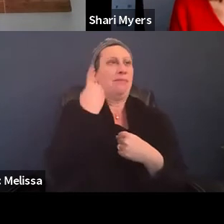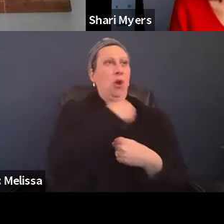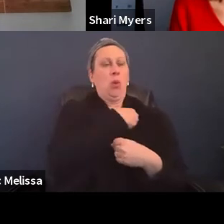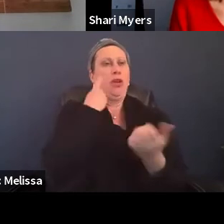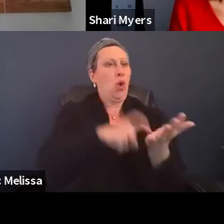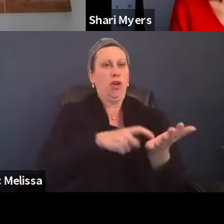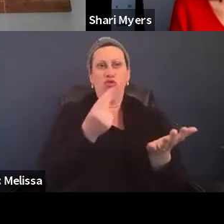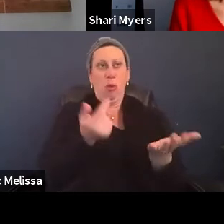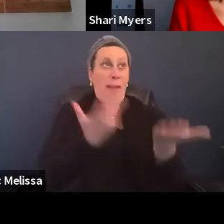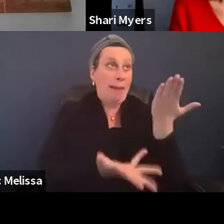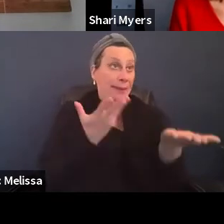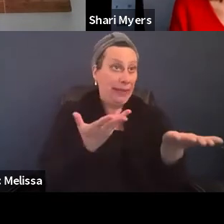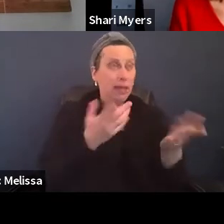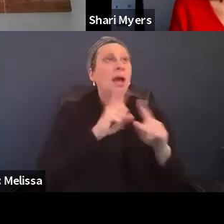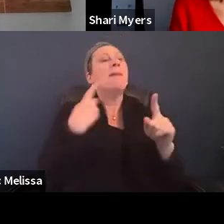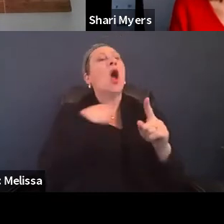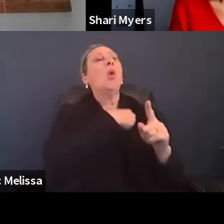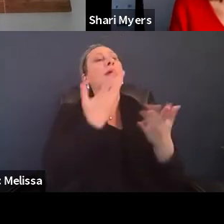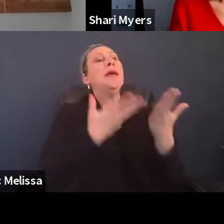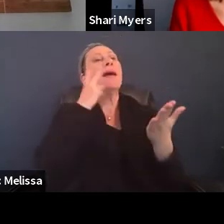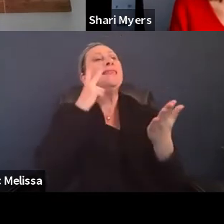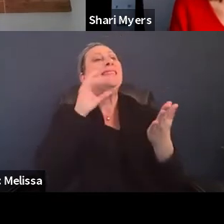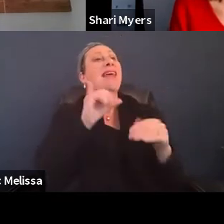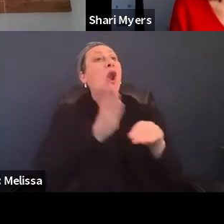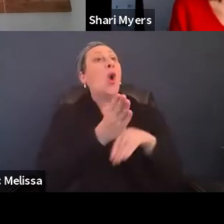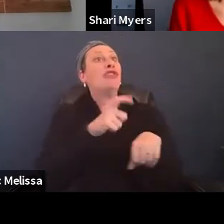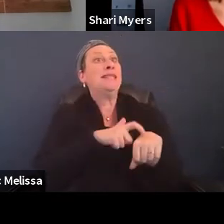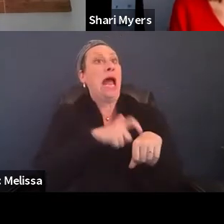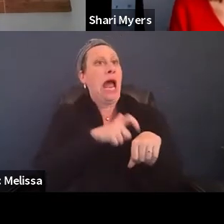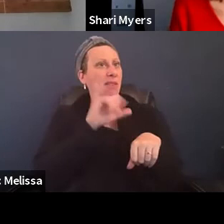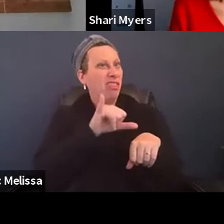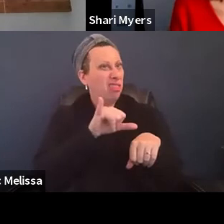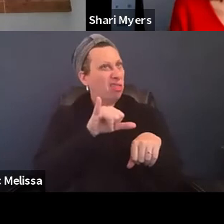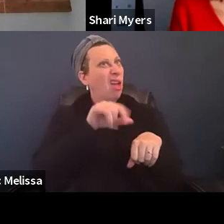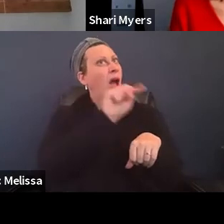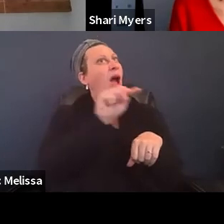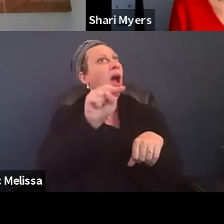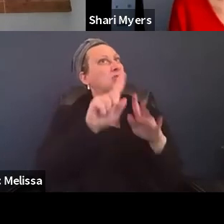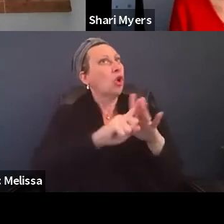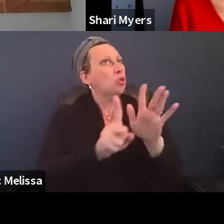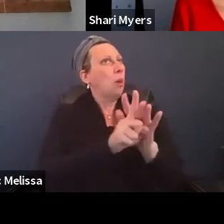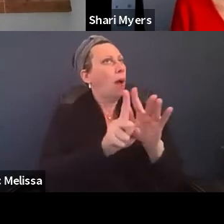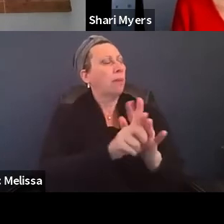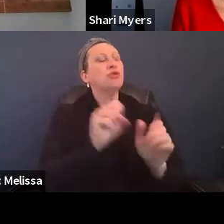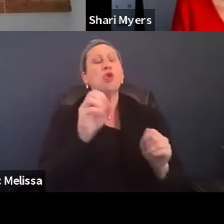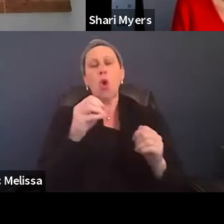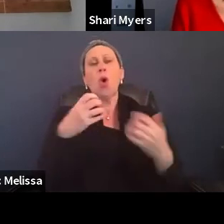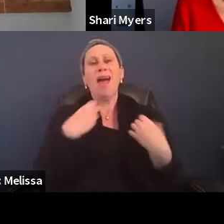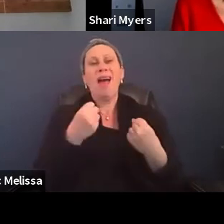but we might see that over time. And so health services and disaster mental health